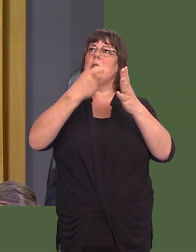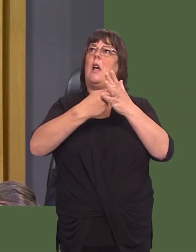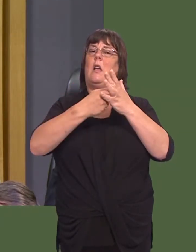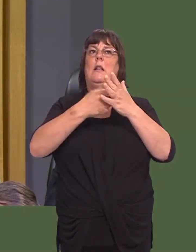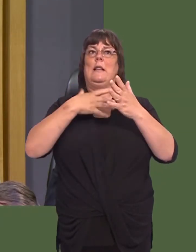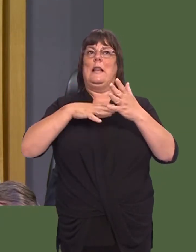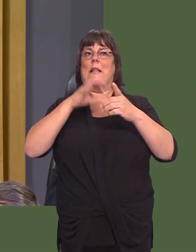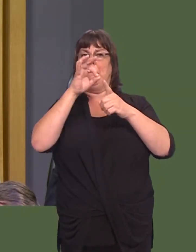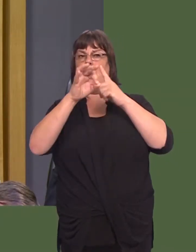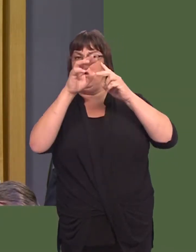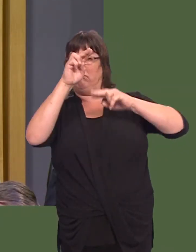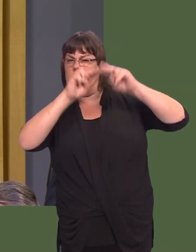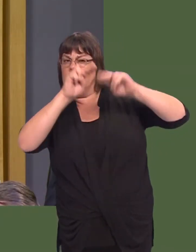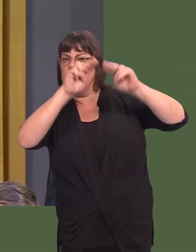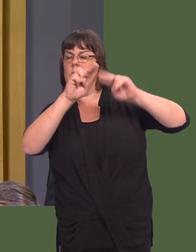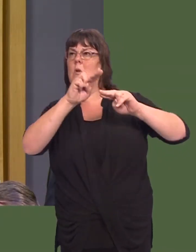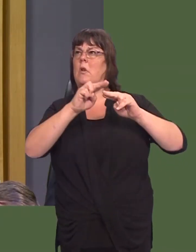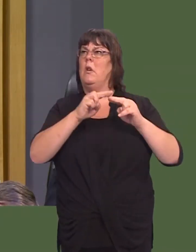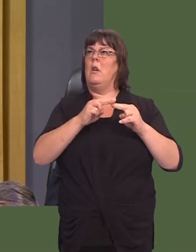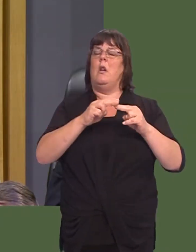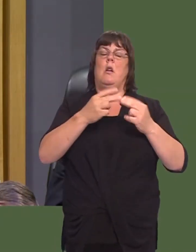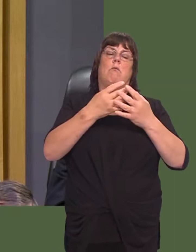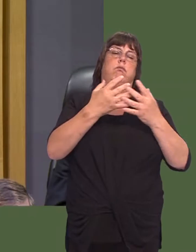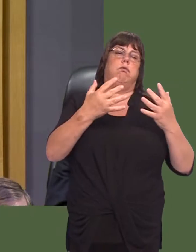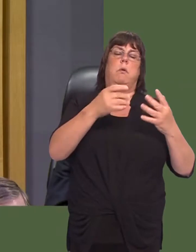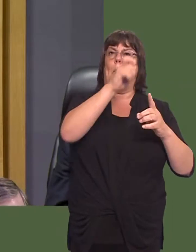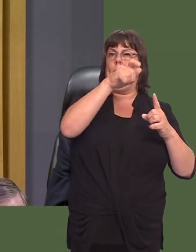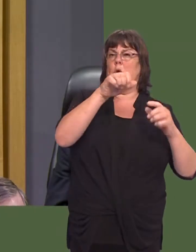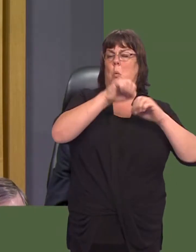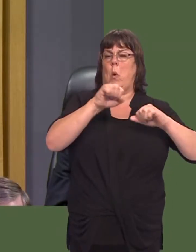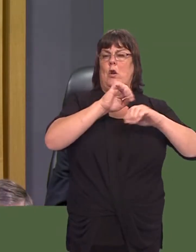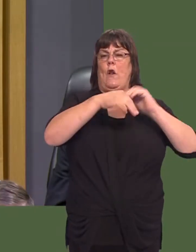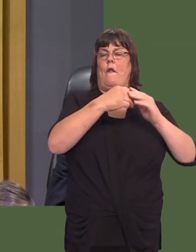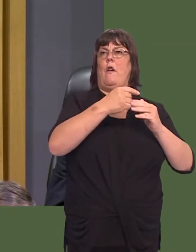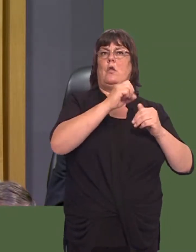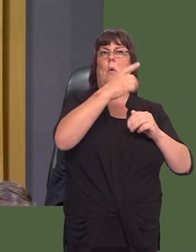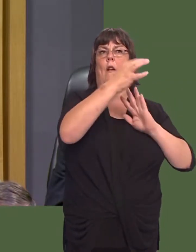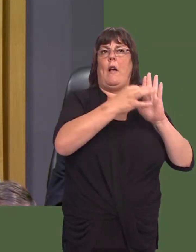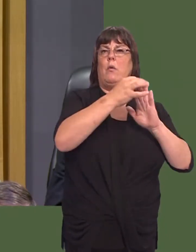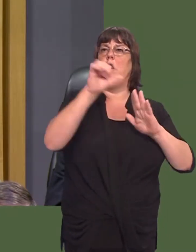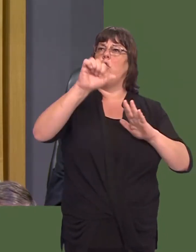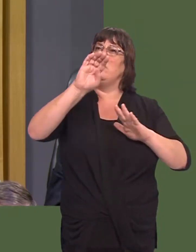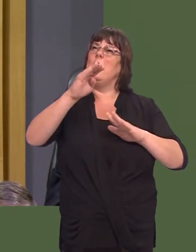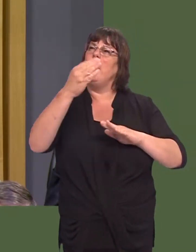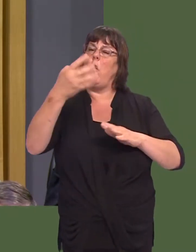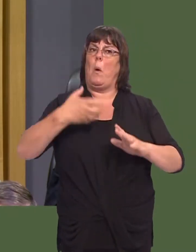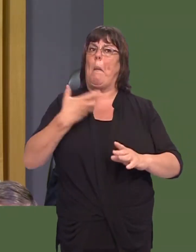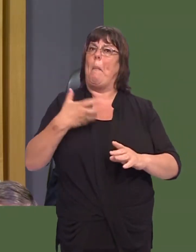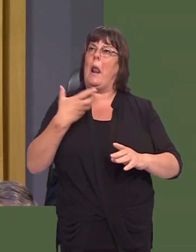ago, 227 per cent more patients are waiting over 12 hours in A&E and 194 complaints came